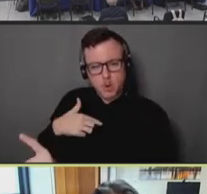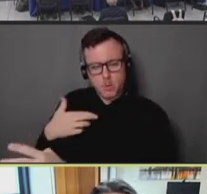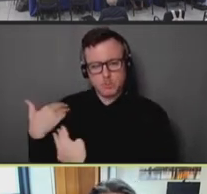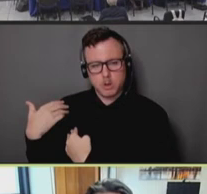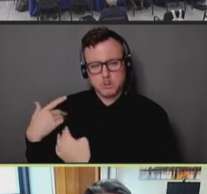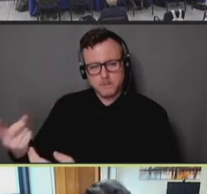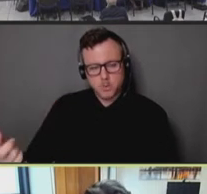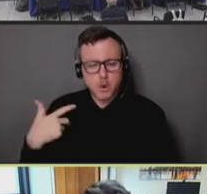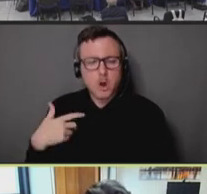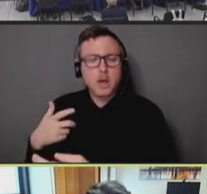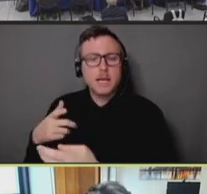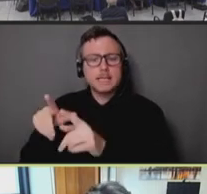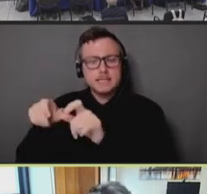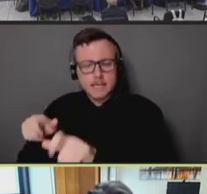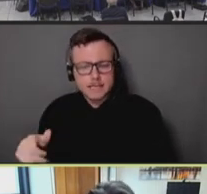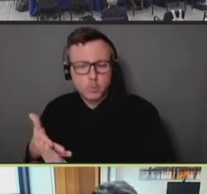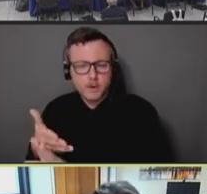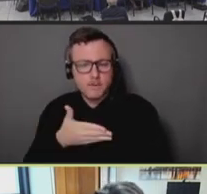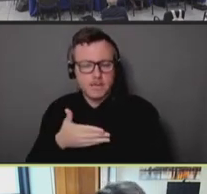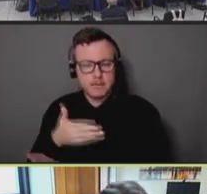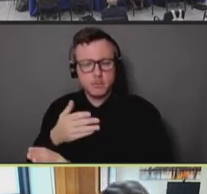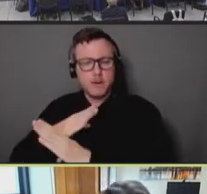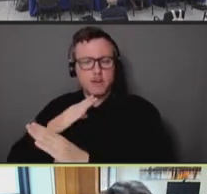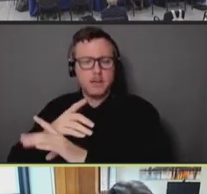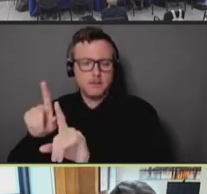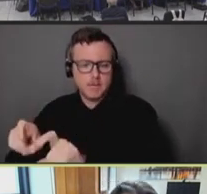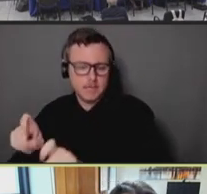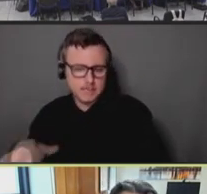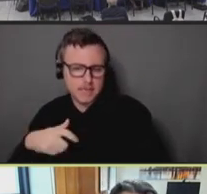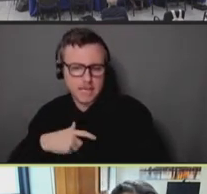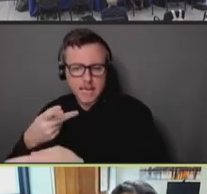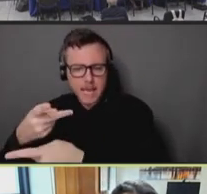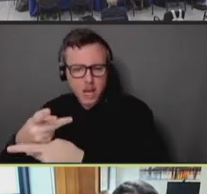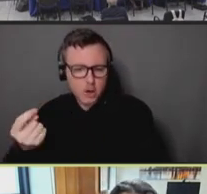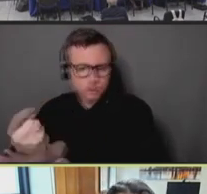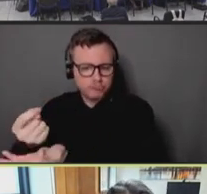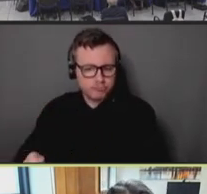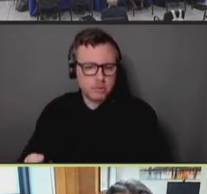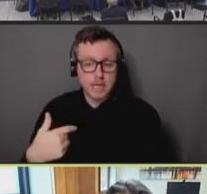and connection to vaccination. It's not always appropriate for me to be -- or anyone from